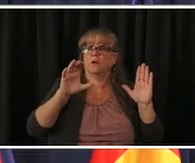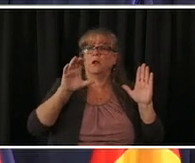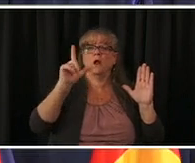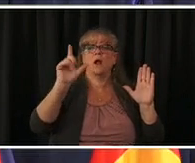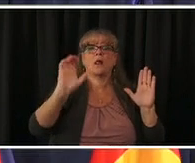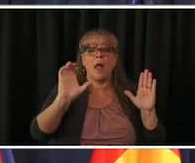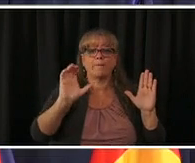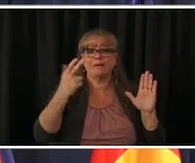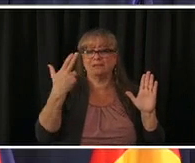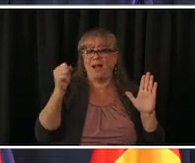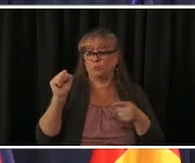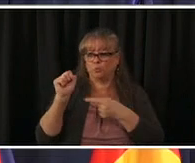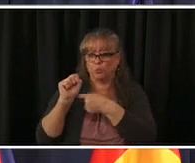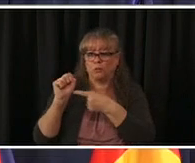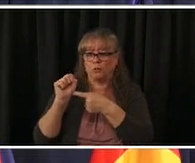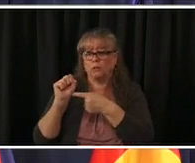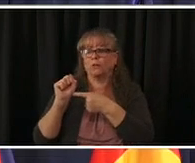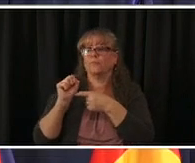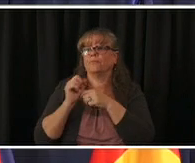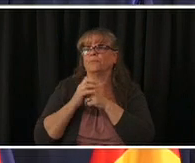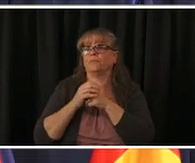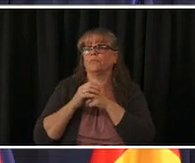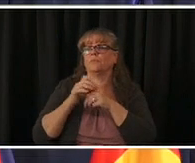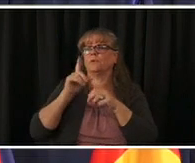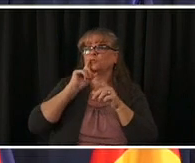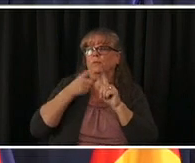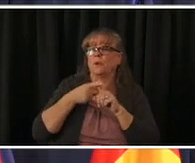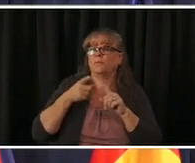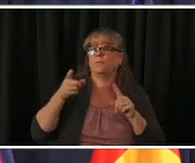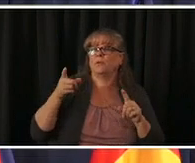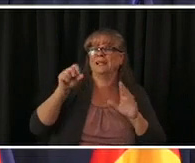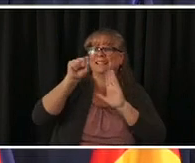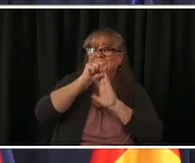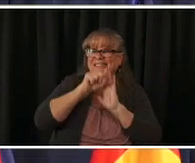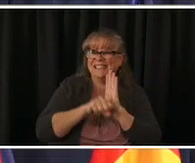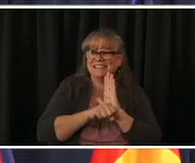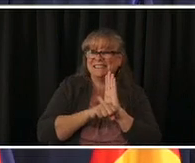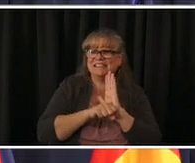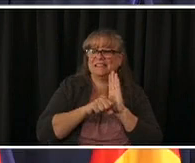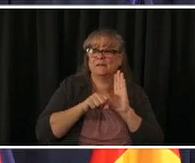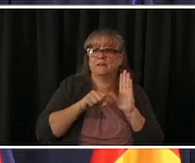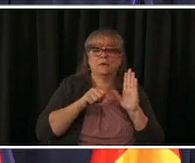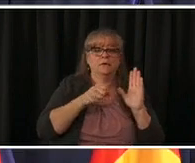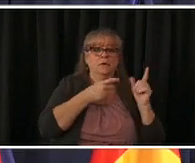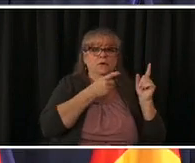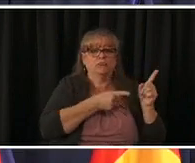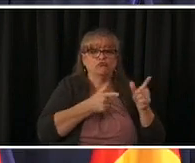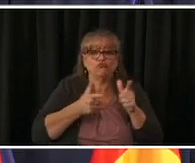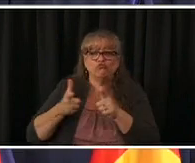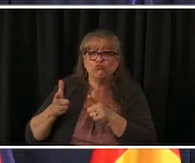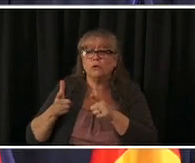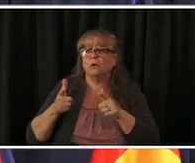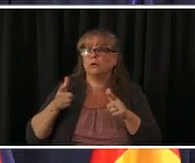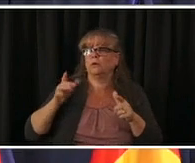storage of firearms and also require reporting for lost and stolen guns and a waiting period